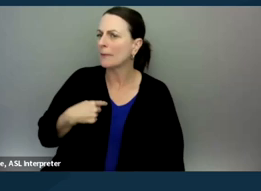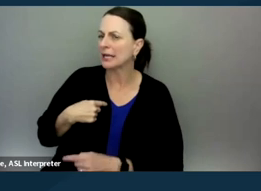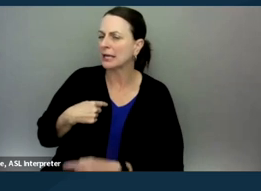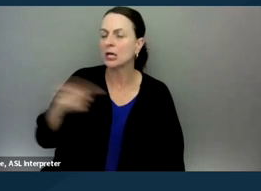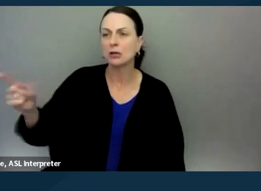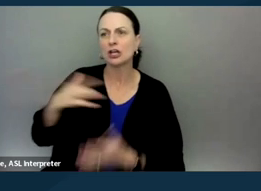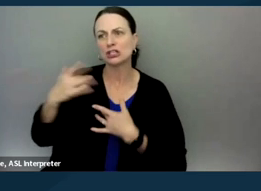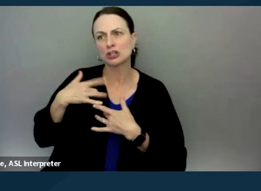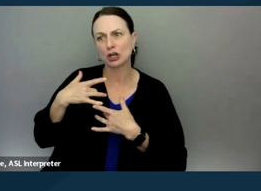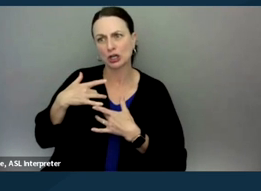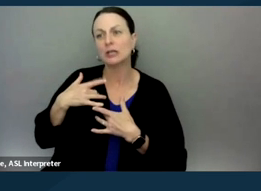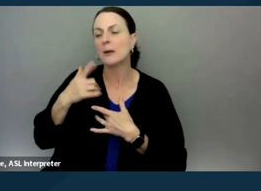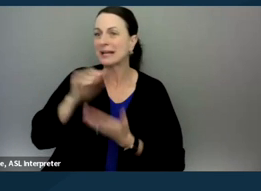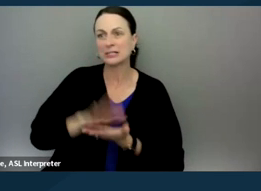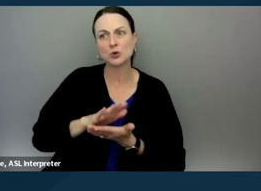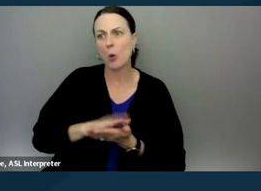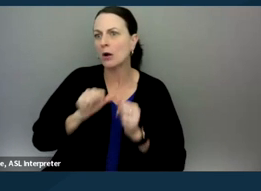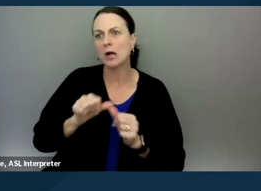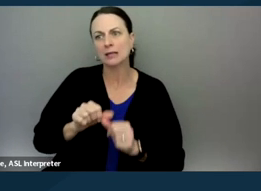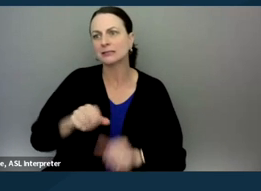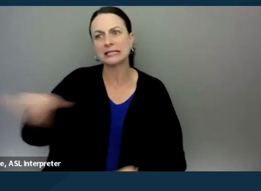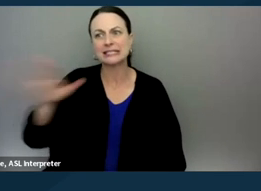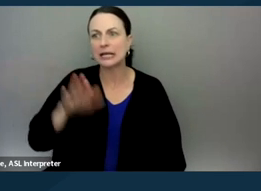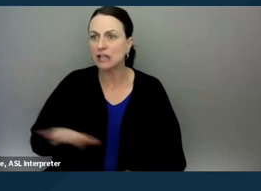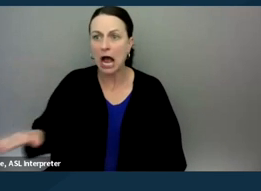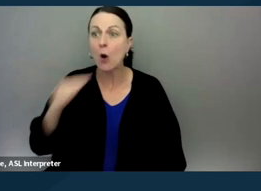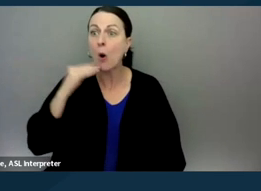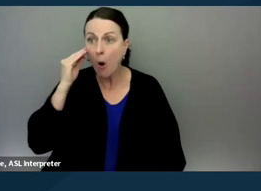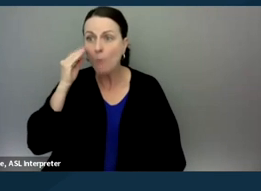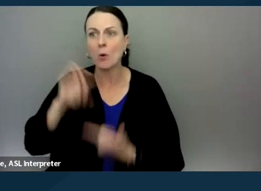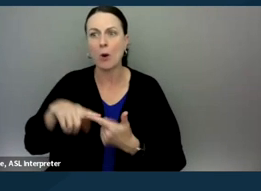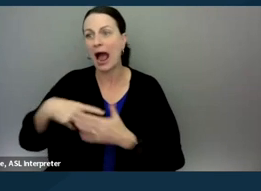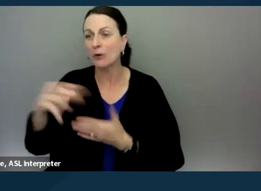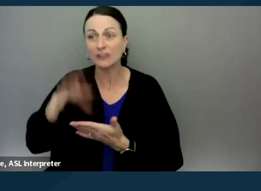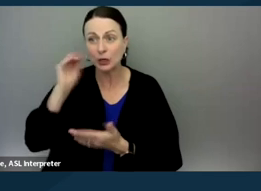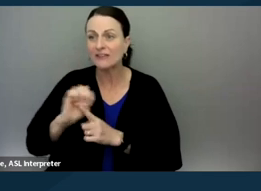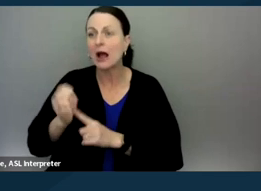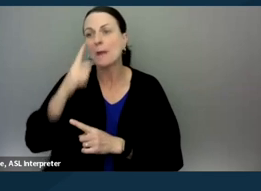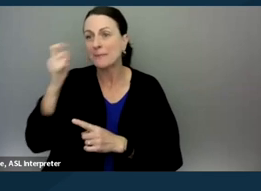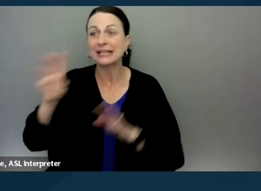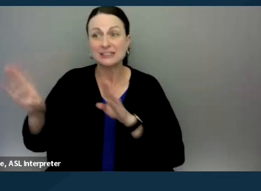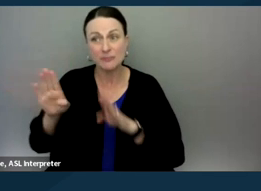about the fact the school's constantly sending your child home or out of their learning environment because of behavior that you really see